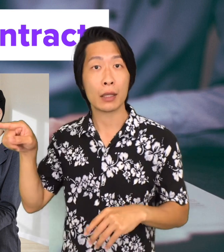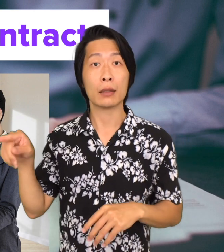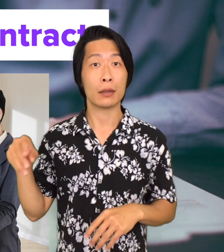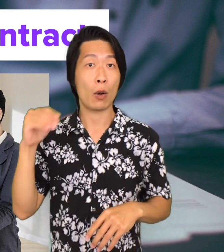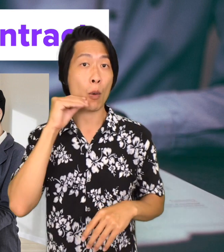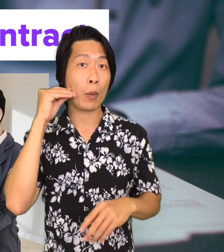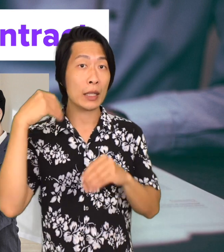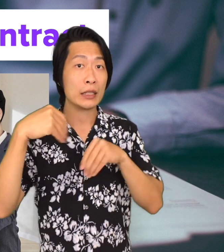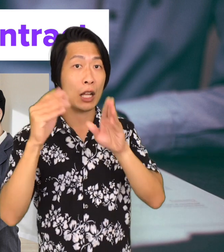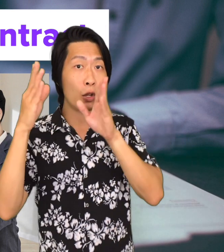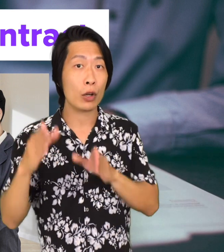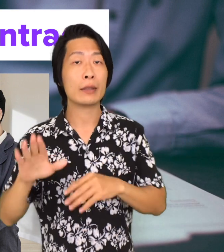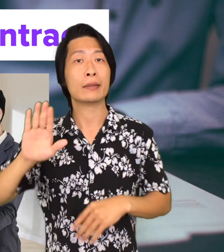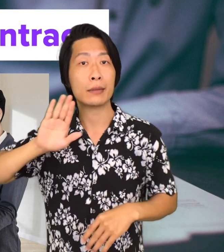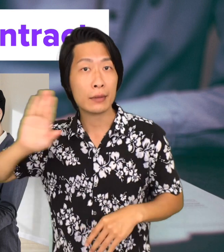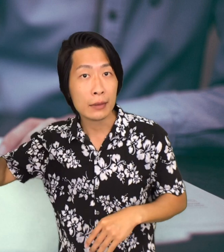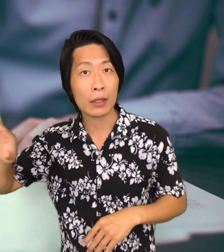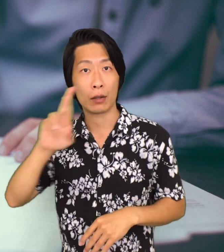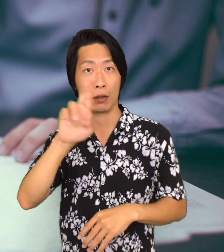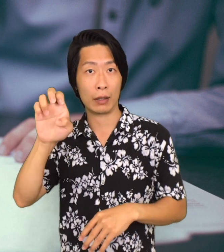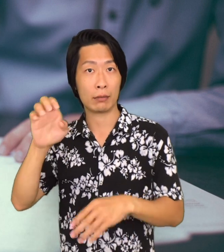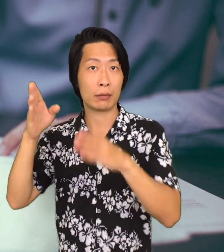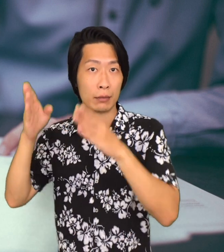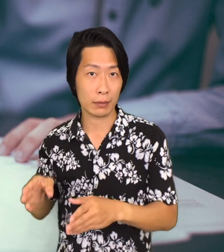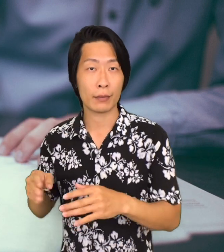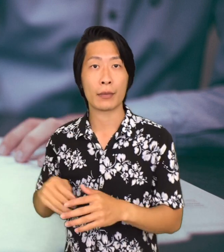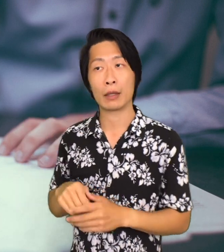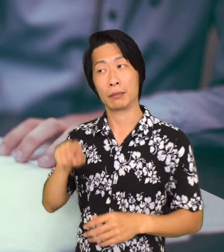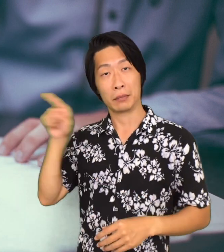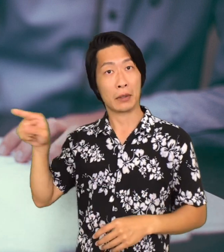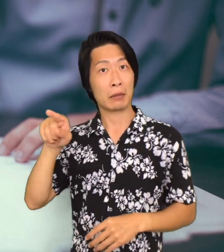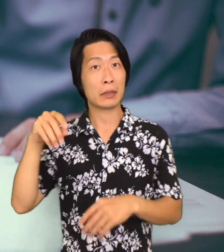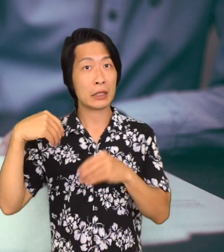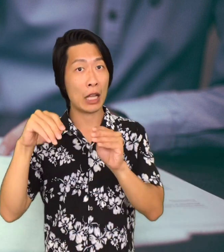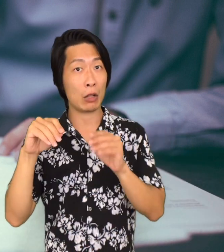the seller's agent. The seller's agent will look over the purchase contract,